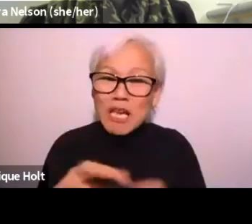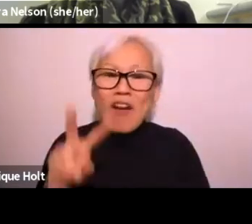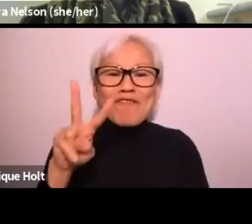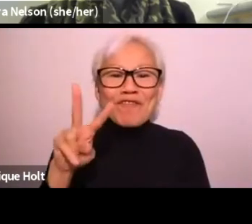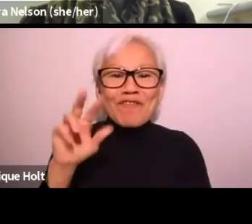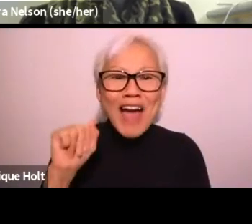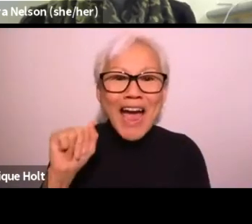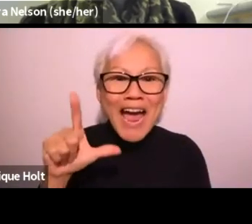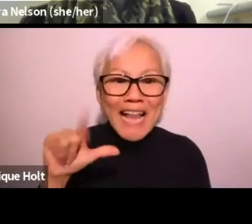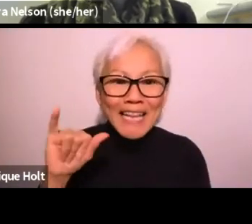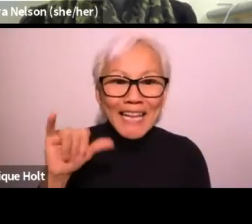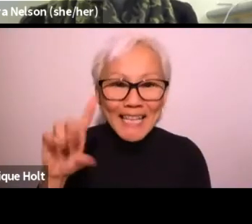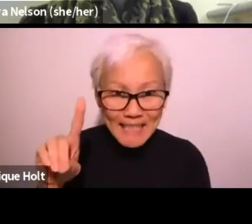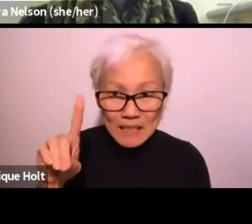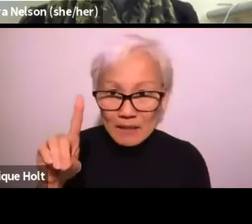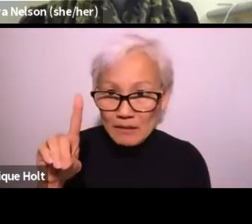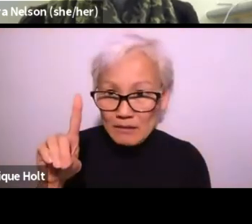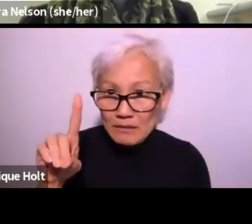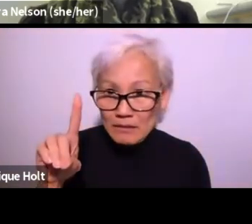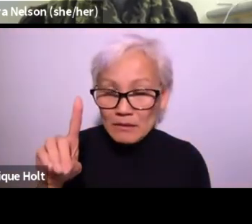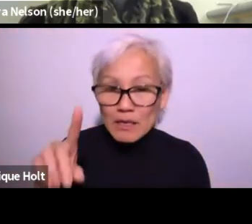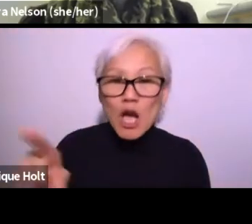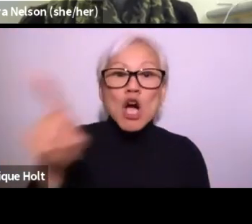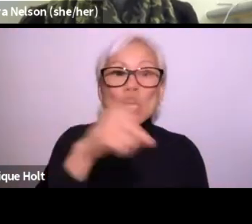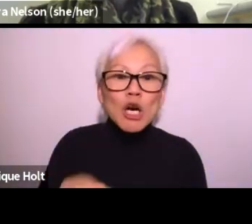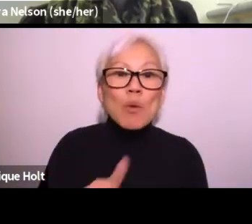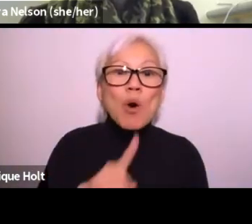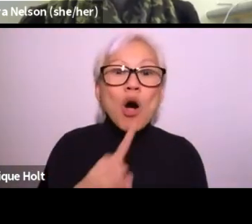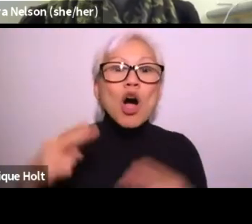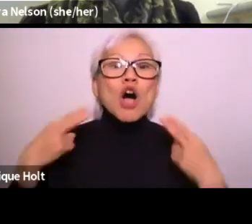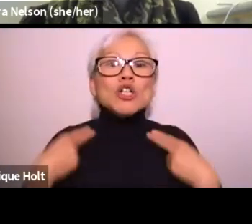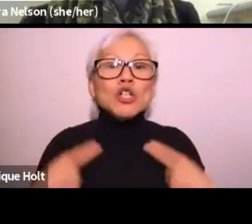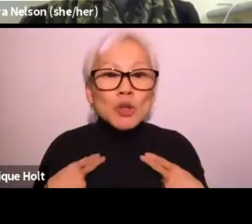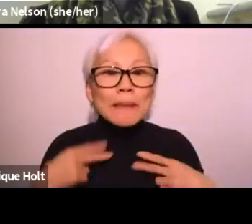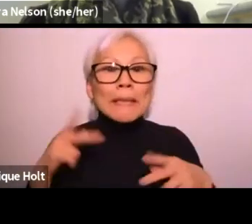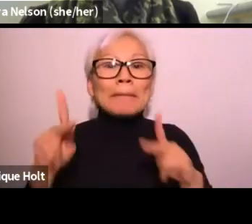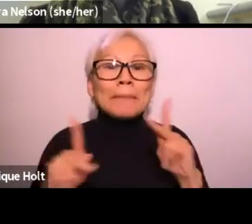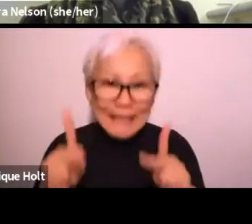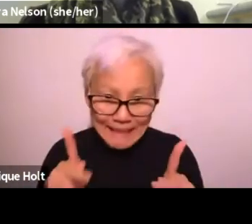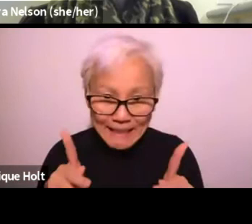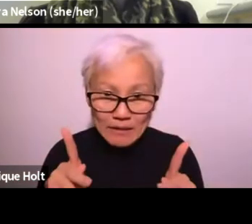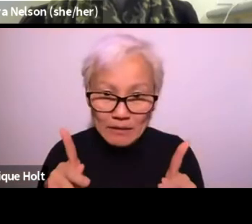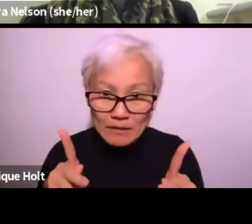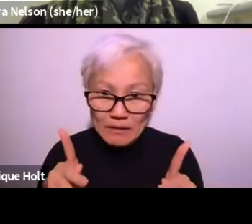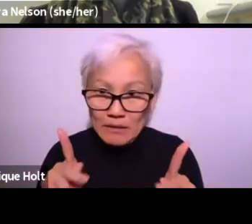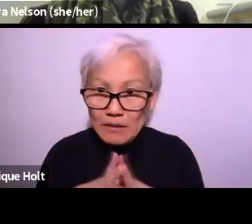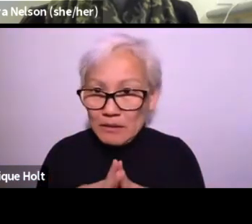You know, comments, obviously. What do you think is valid comment? Obviously, you know you're valid,